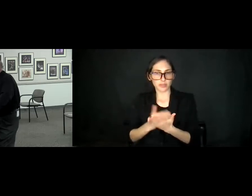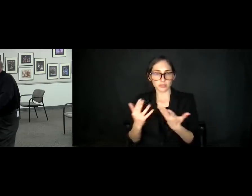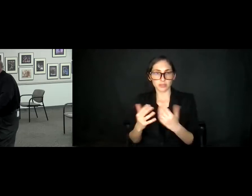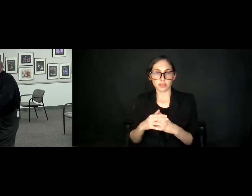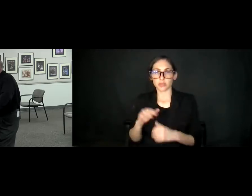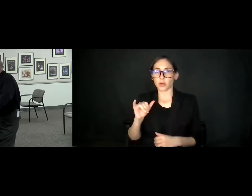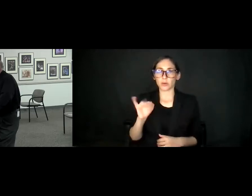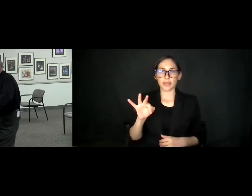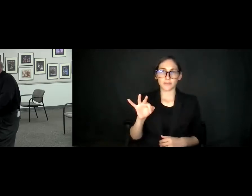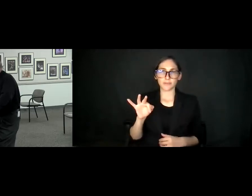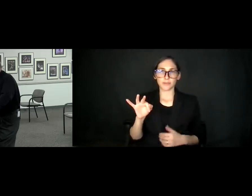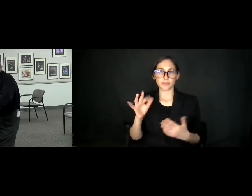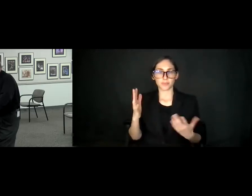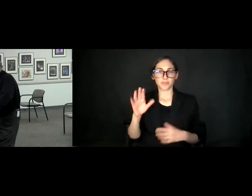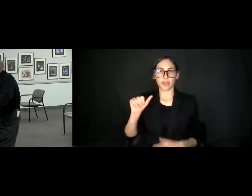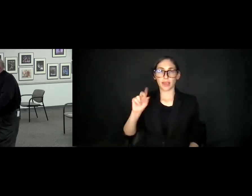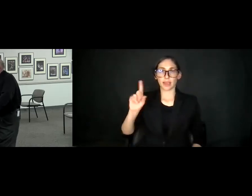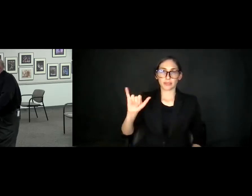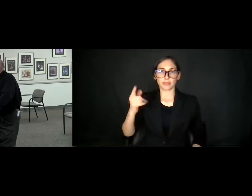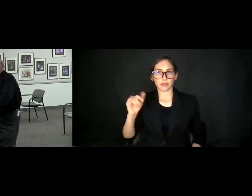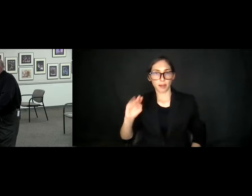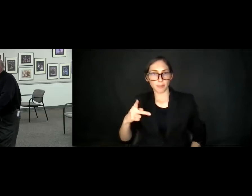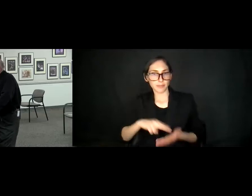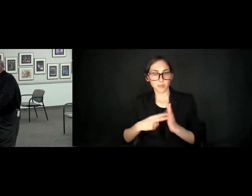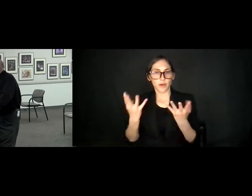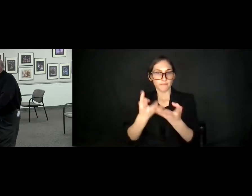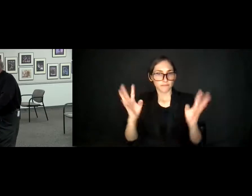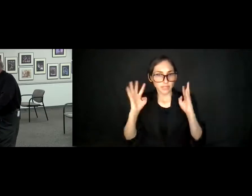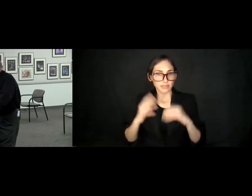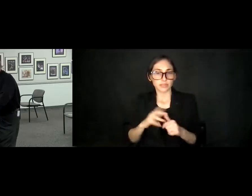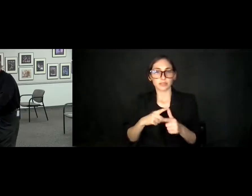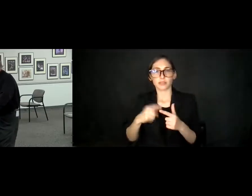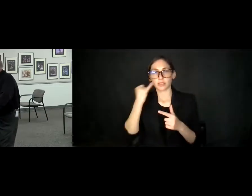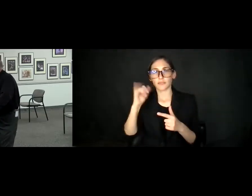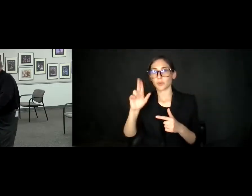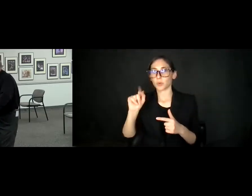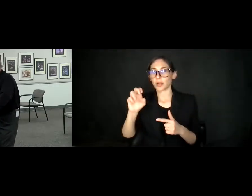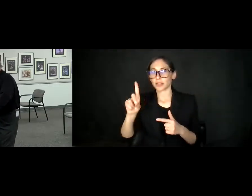uh, Andy Gump, it's fencing. If it's uh, United Site Services, it's all my facilities,